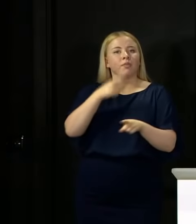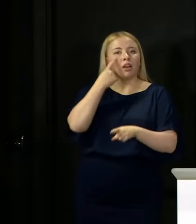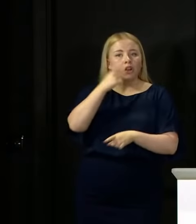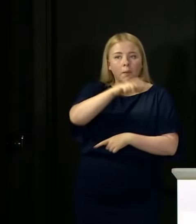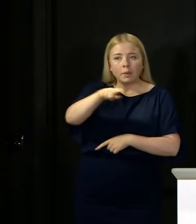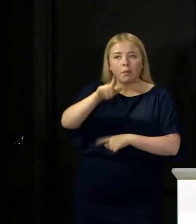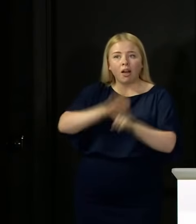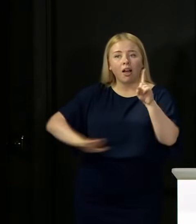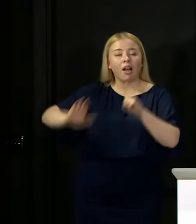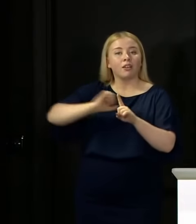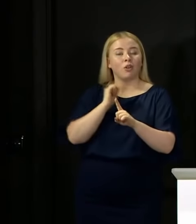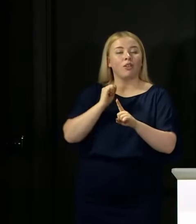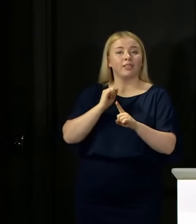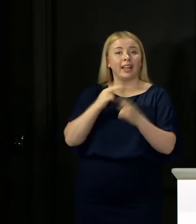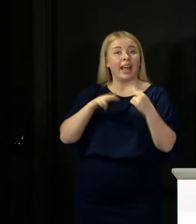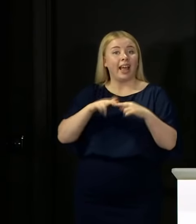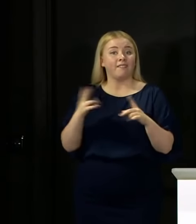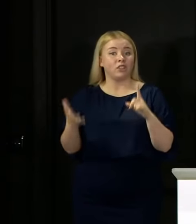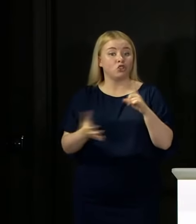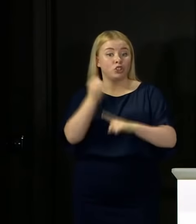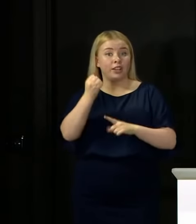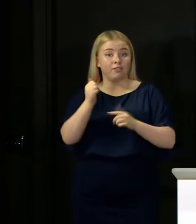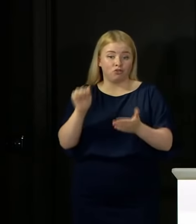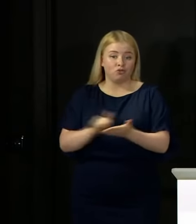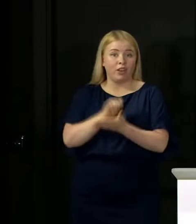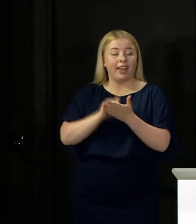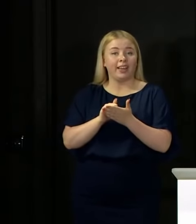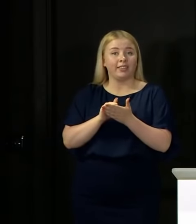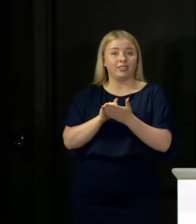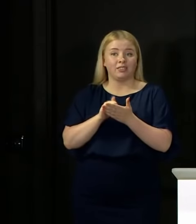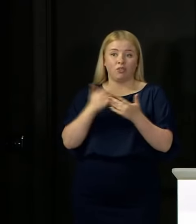If you've got the results you were hoping for today you can absolutely hold your head